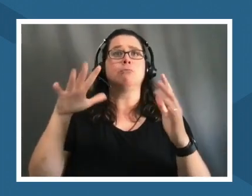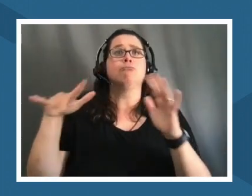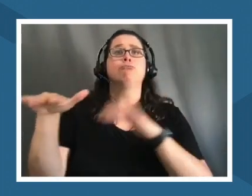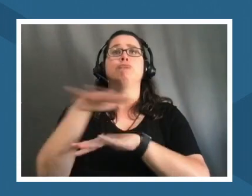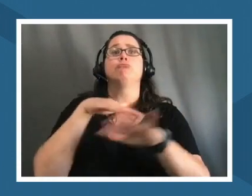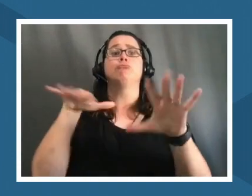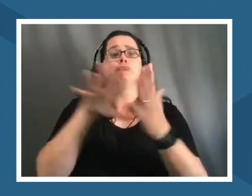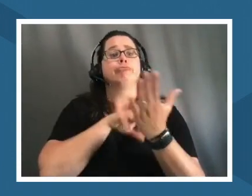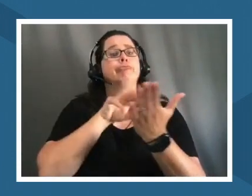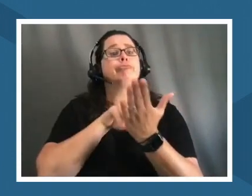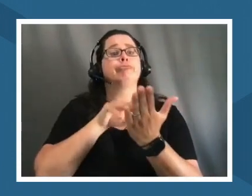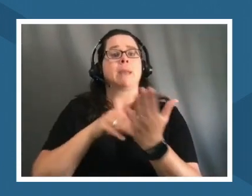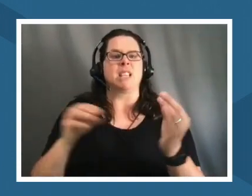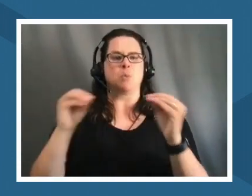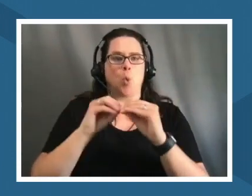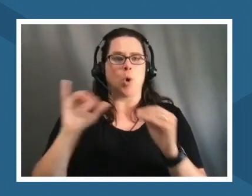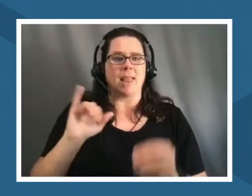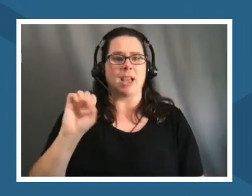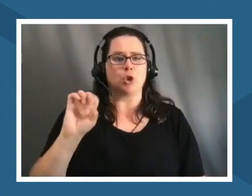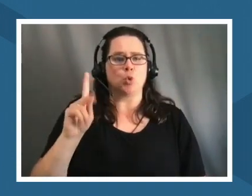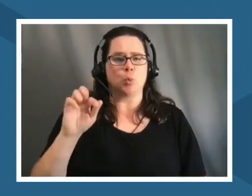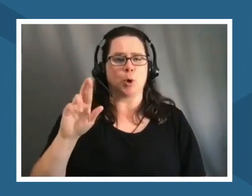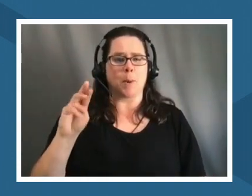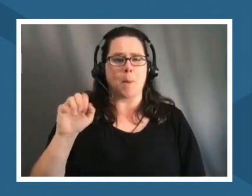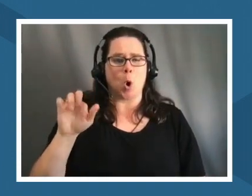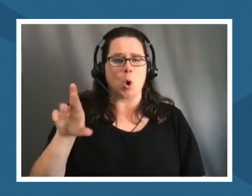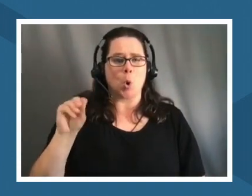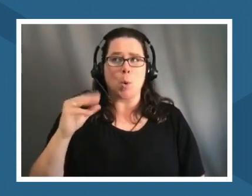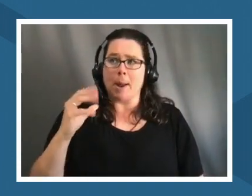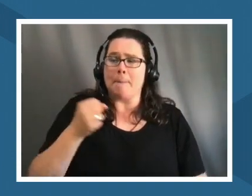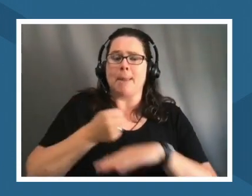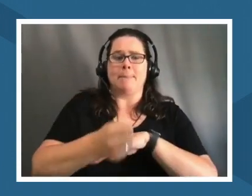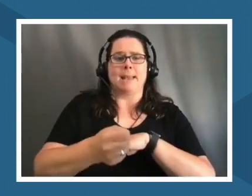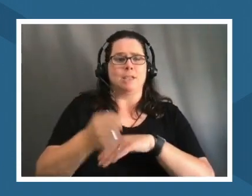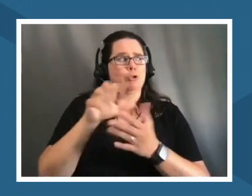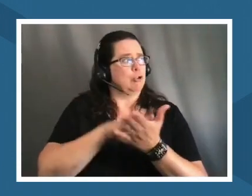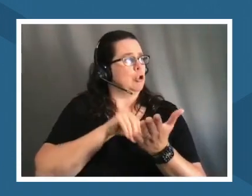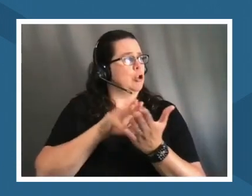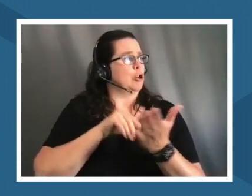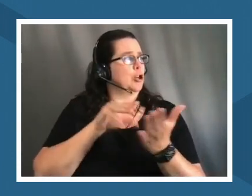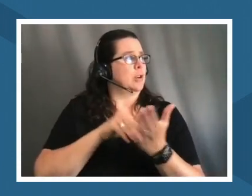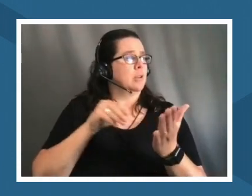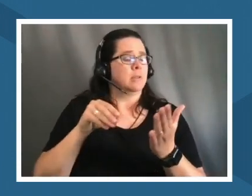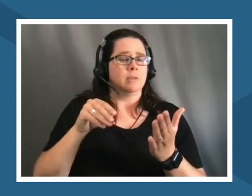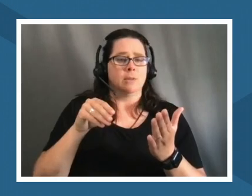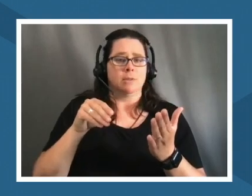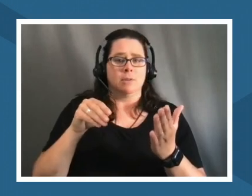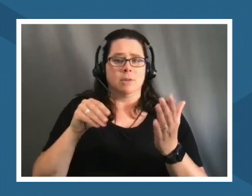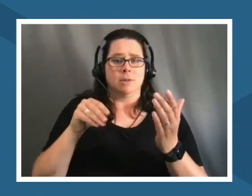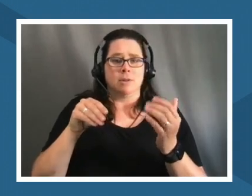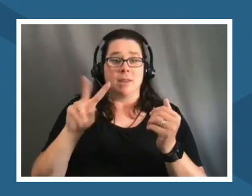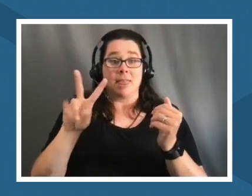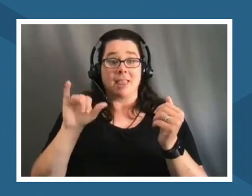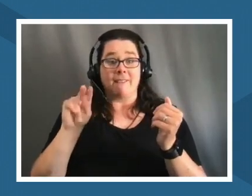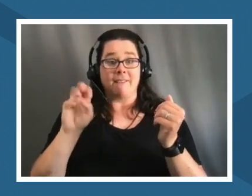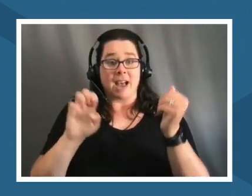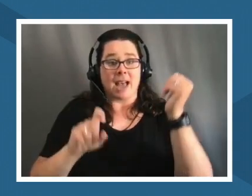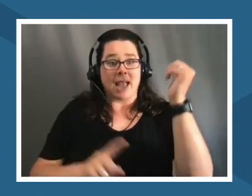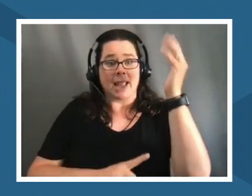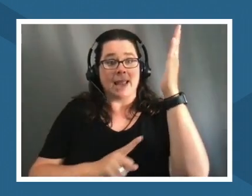you just gotta be placed into it you gotta learn that the vine is going to take you up to the next cloud you have